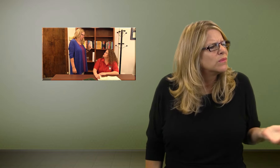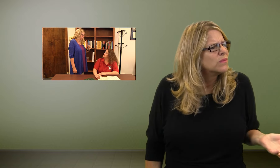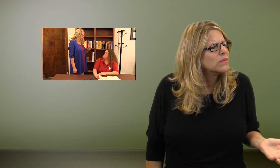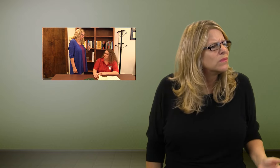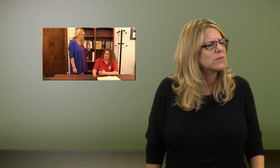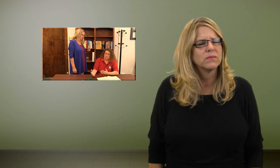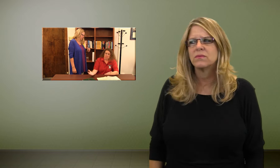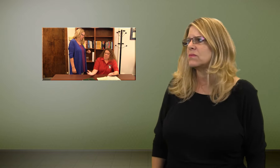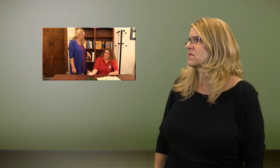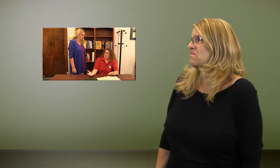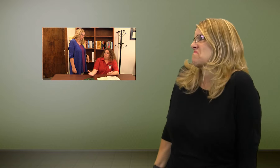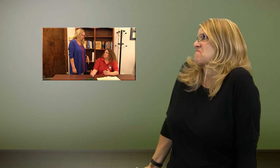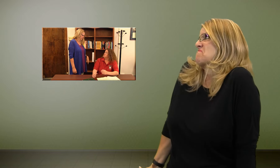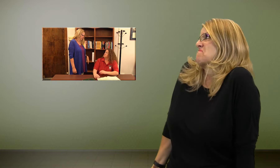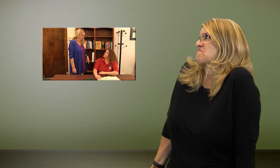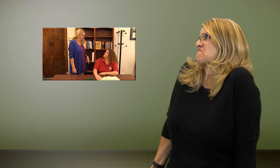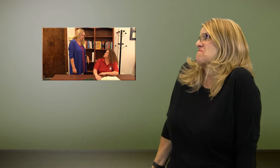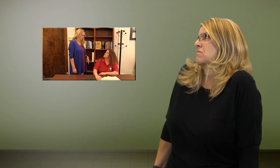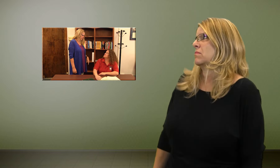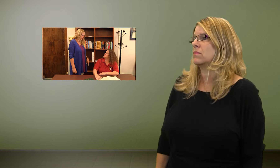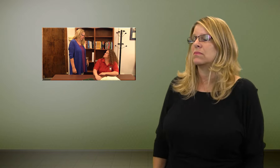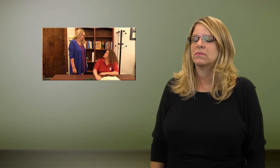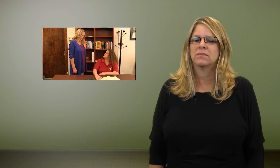"Where is Cindy?" "I don't know."